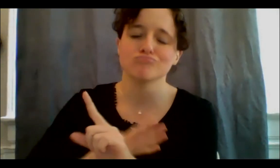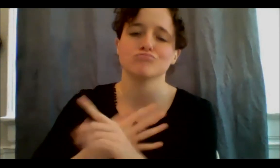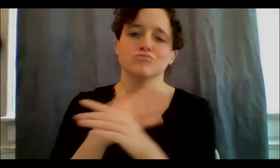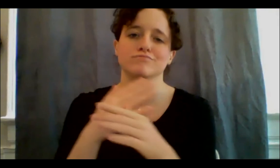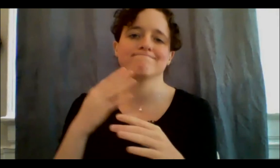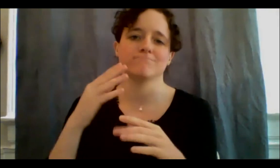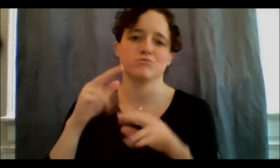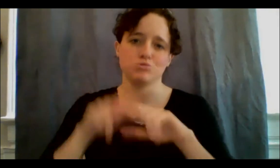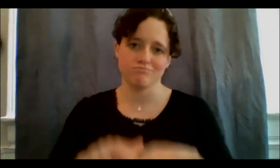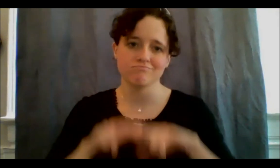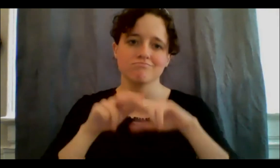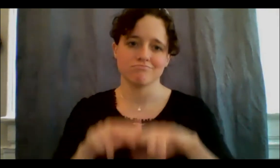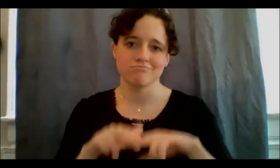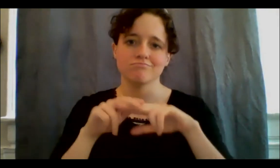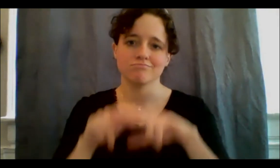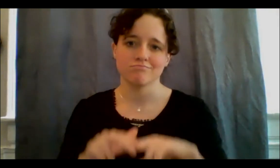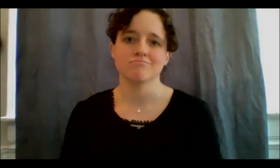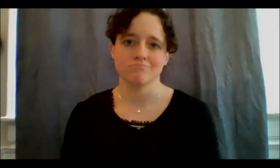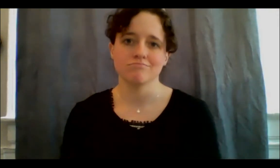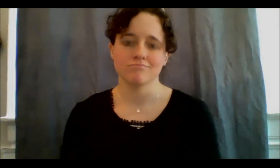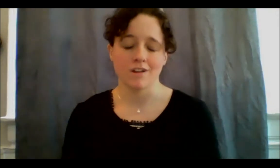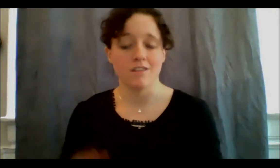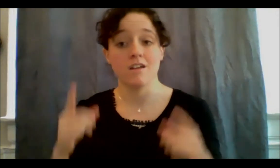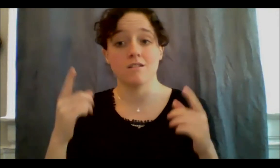revolution kind of kicked off in June after all of those police killings and